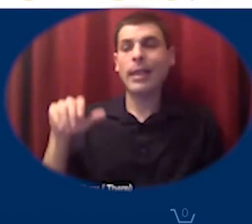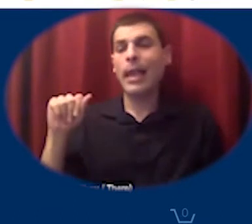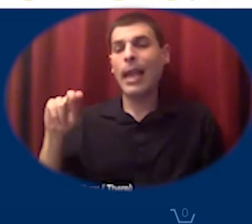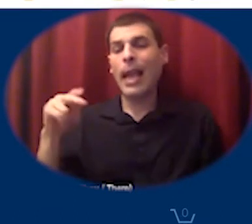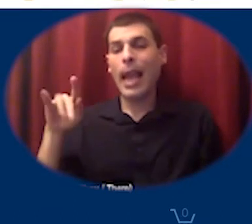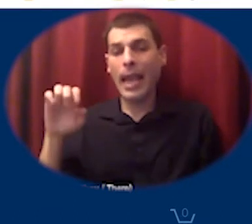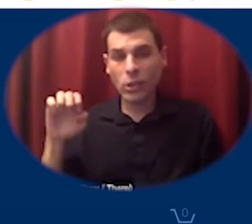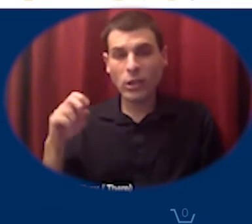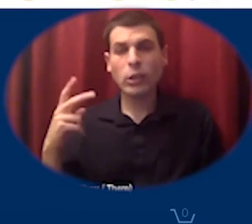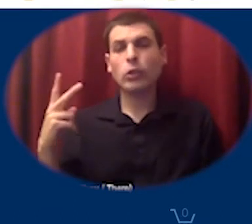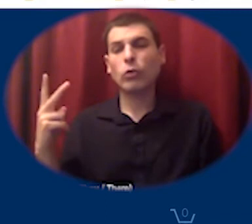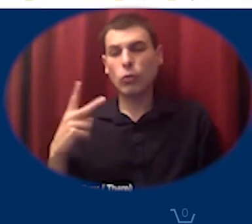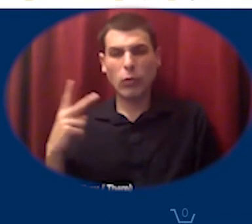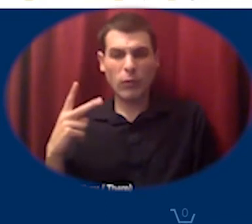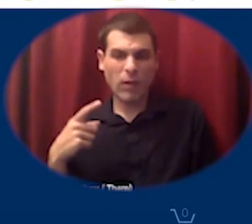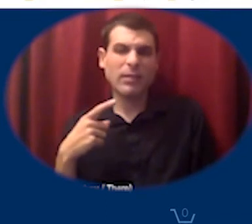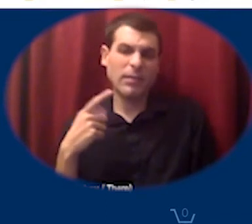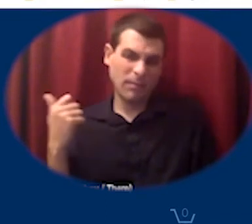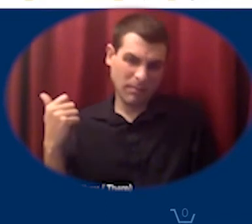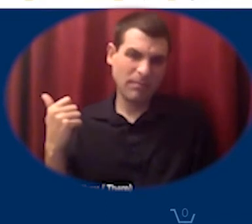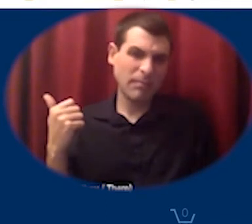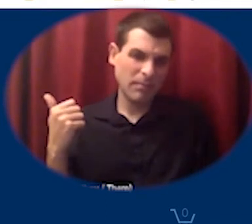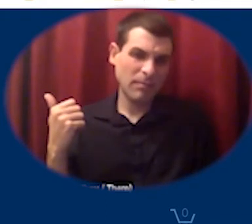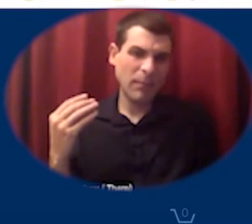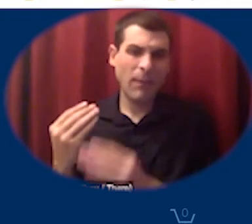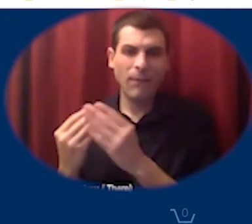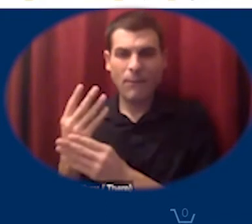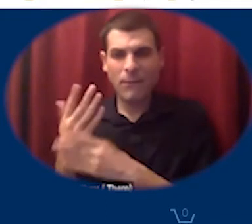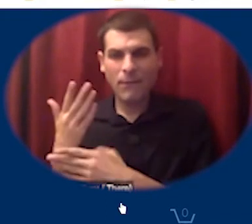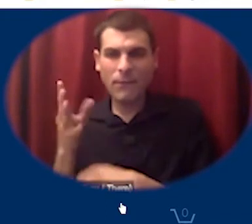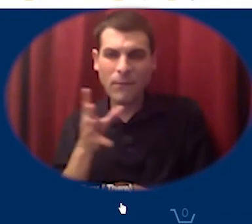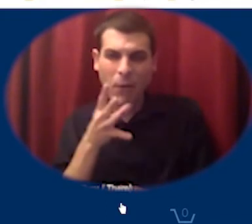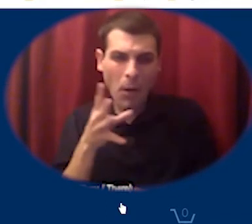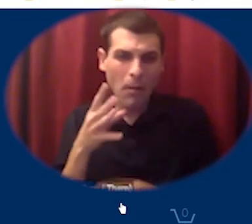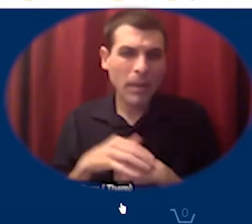over the years pictures of us with kids and with livestock and